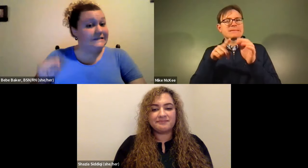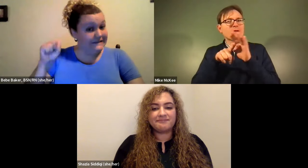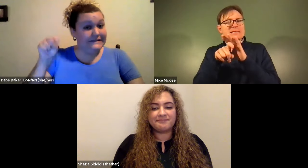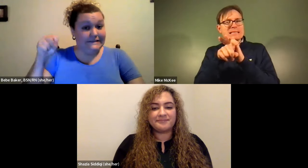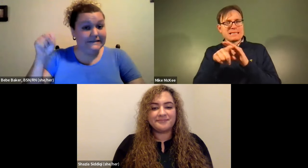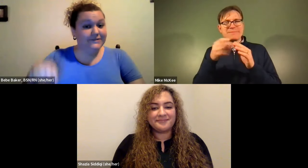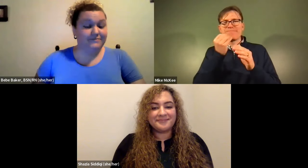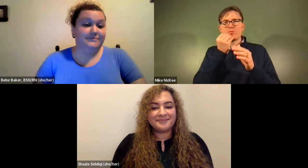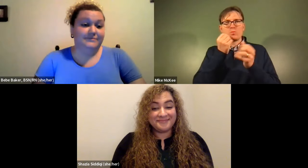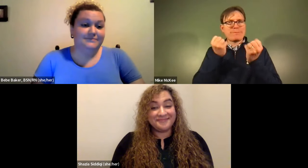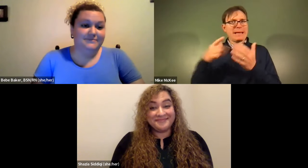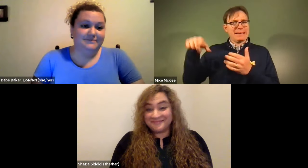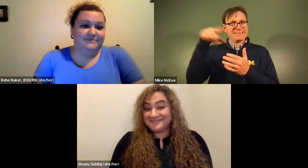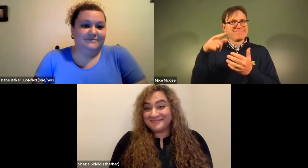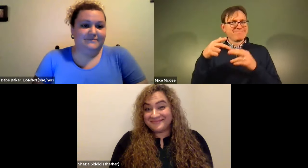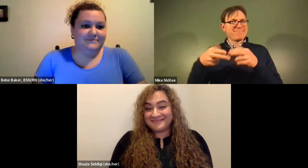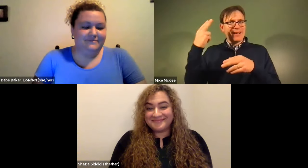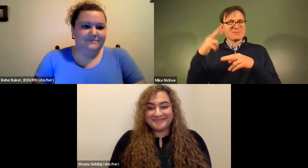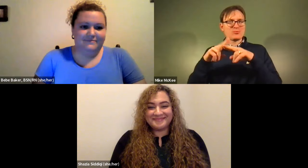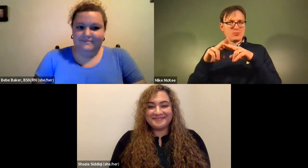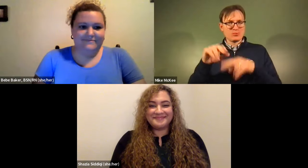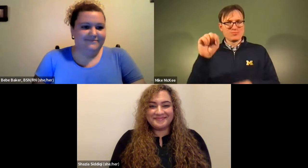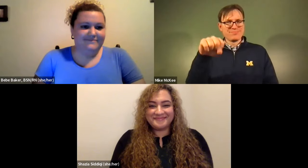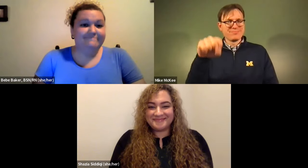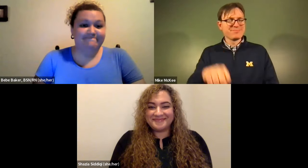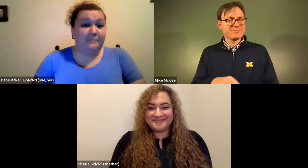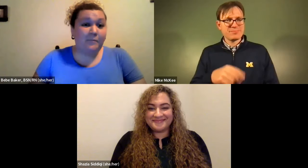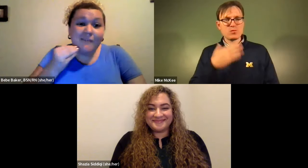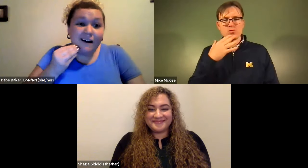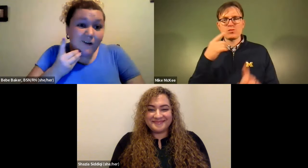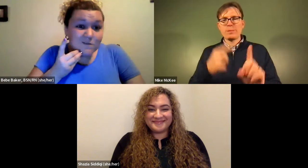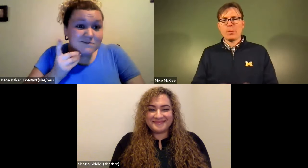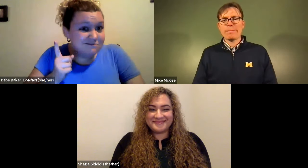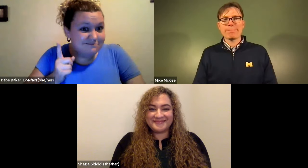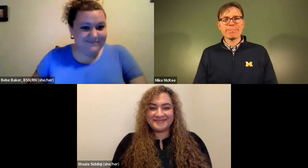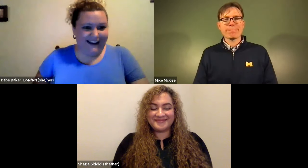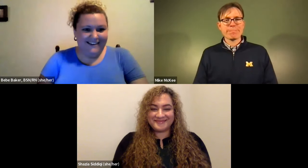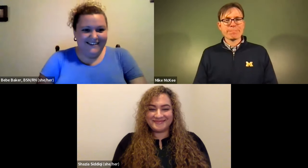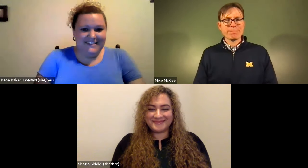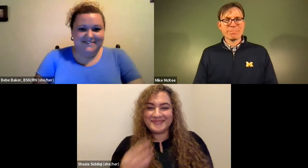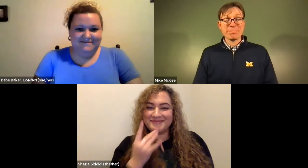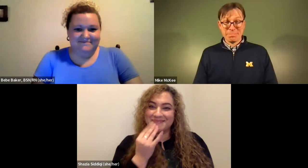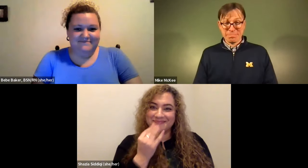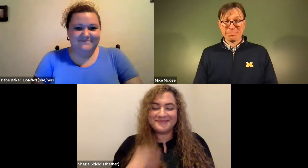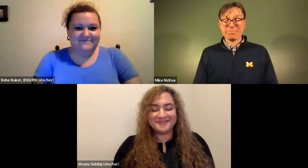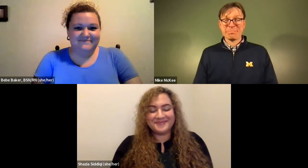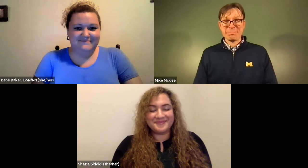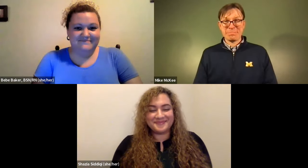James Cech: diet, yes yeah a lot of sodium is hidden in a lot of those. Cristine Saunders: Products but mcdonald's is not good.